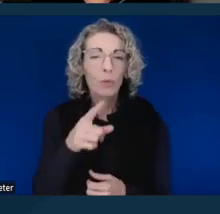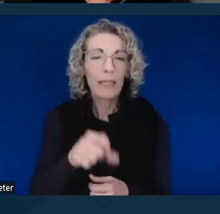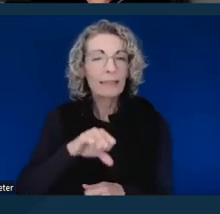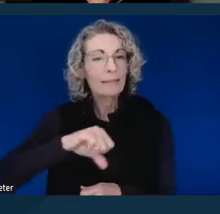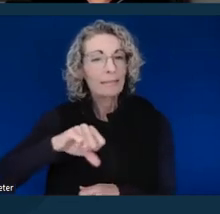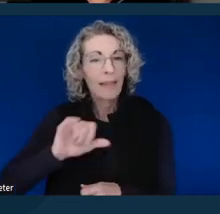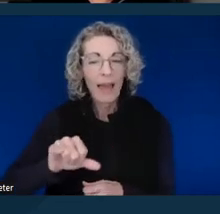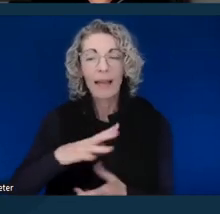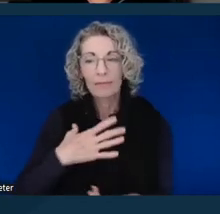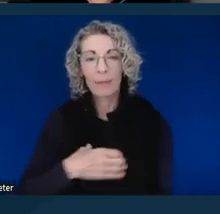Next slide, please.